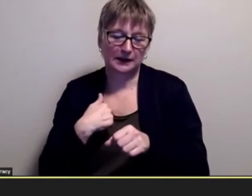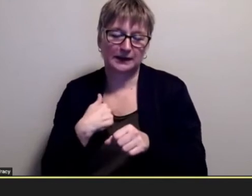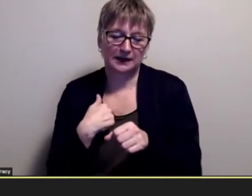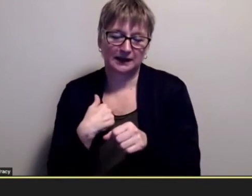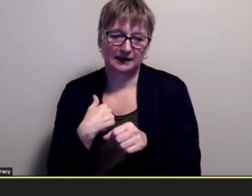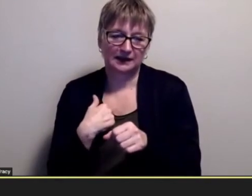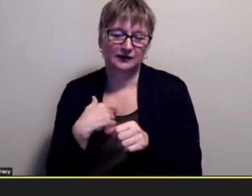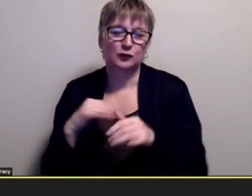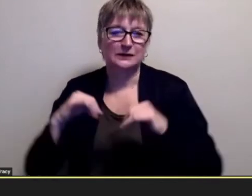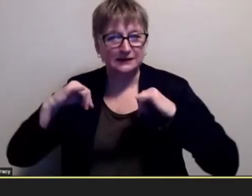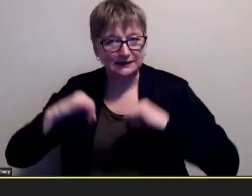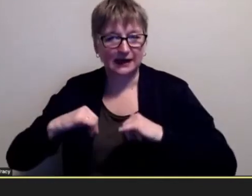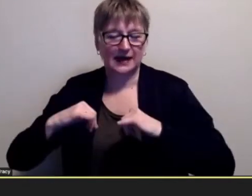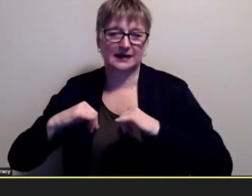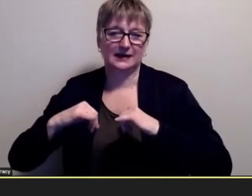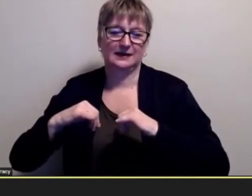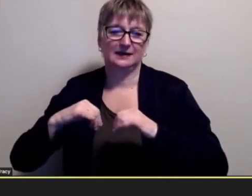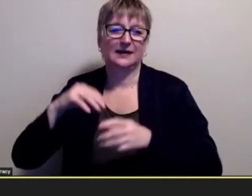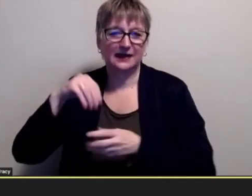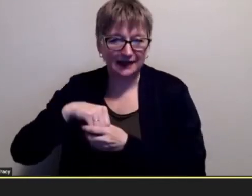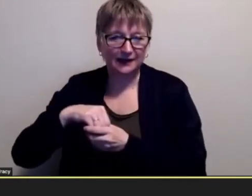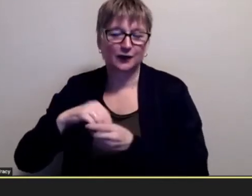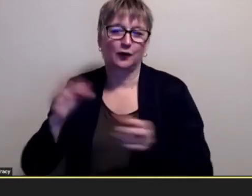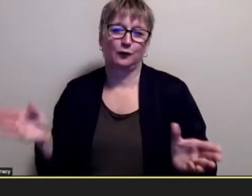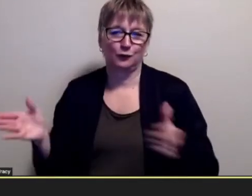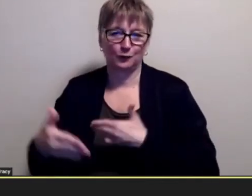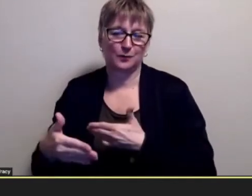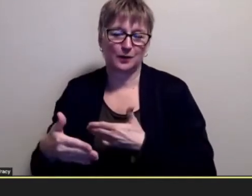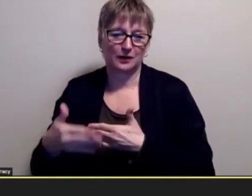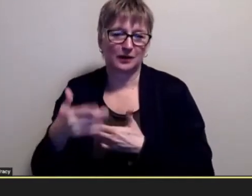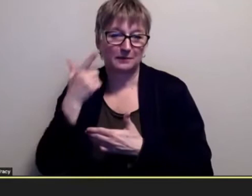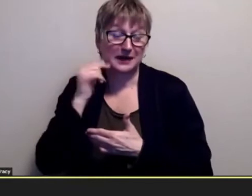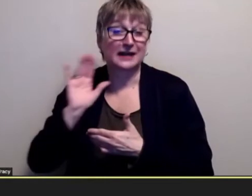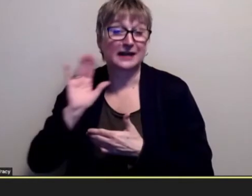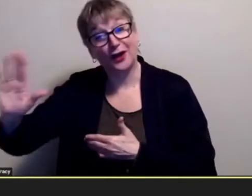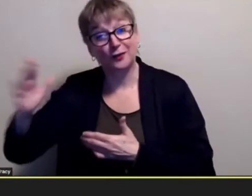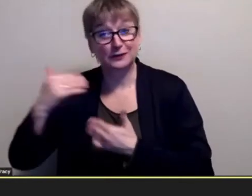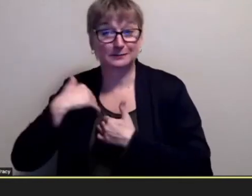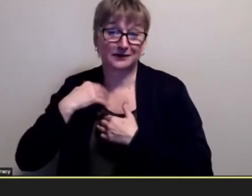into staying in in the esp room because it was their responsibility to look after me